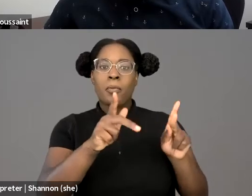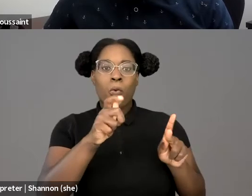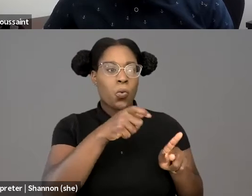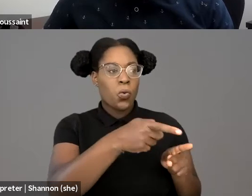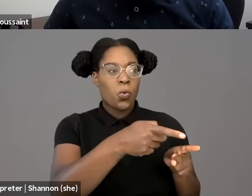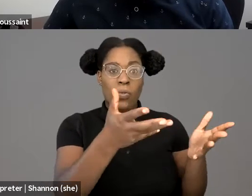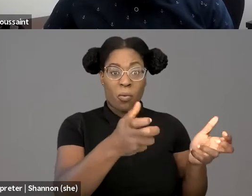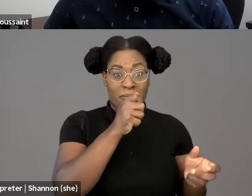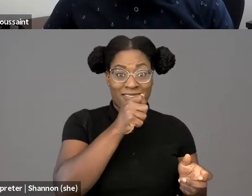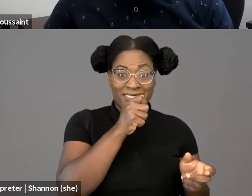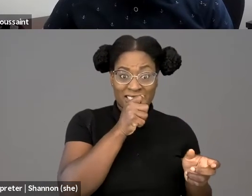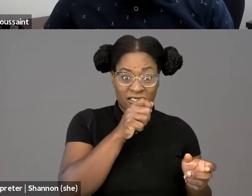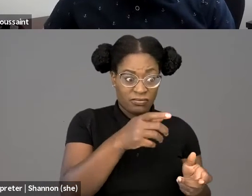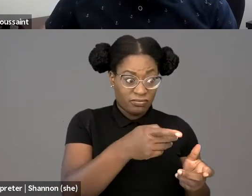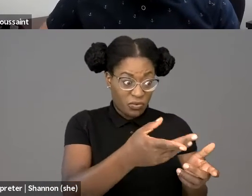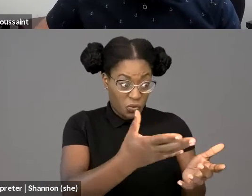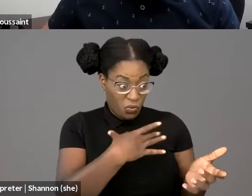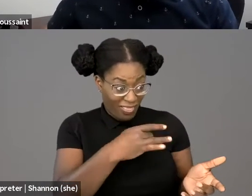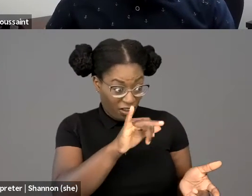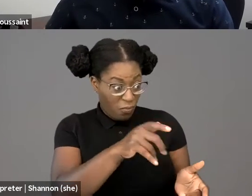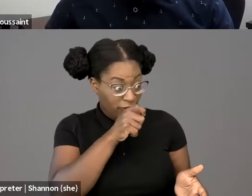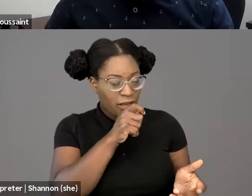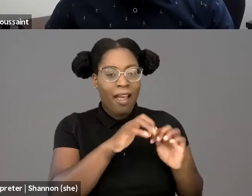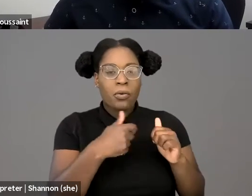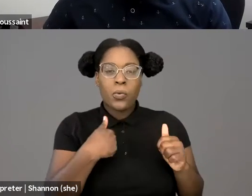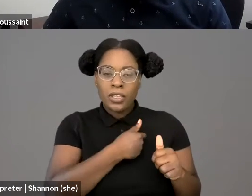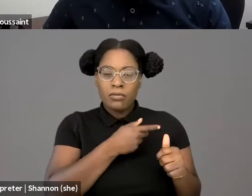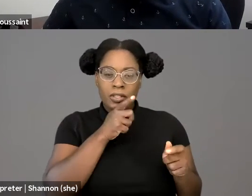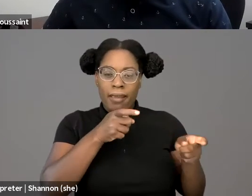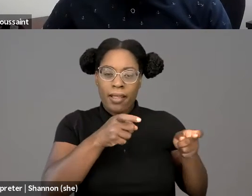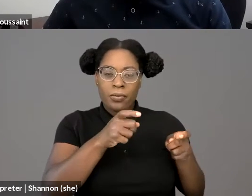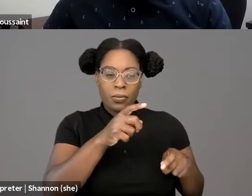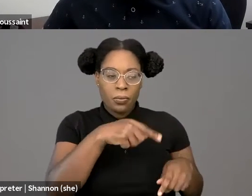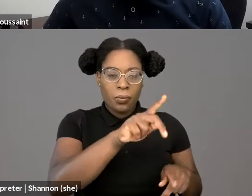These are questions I left open in 2018 when the article was published,